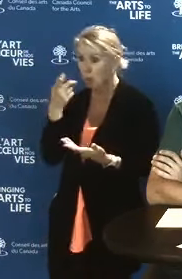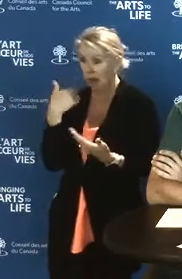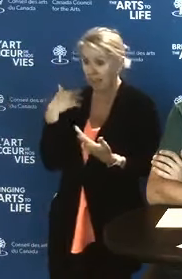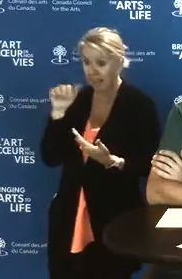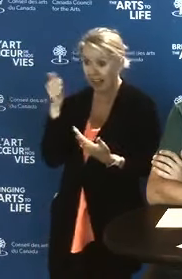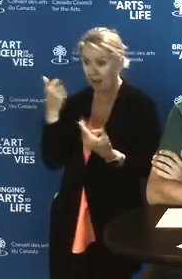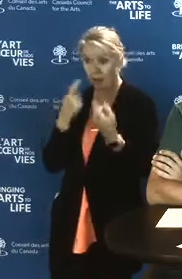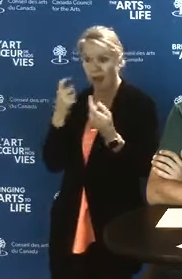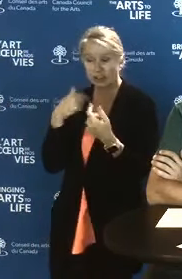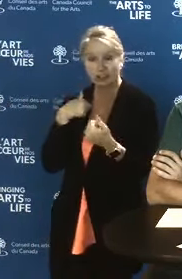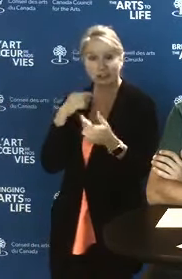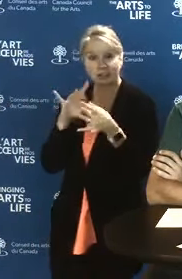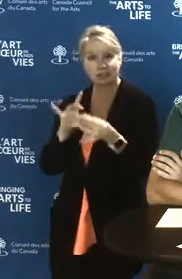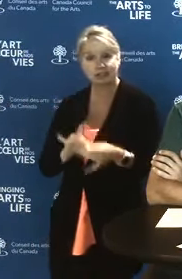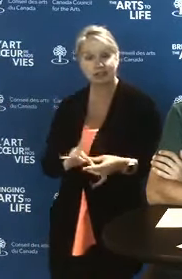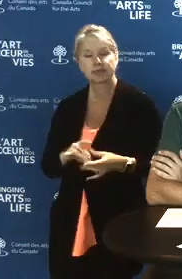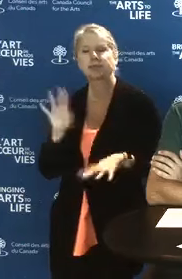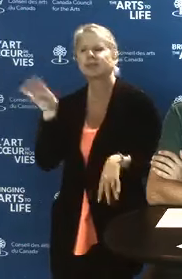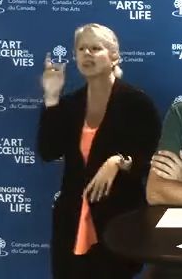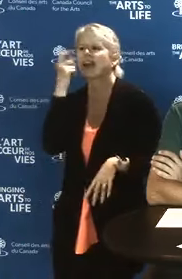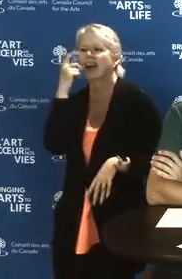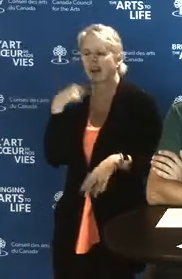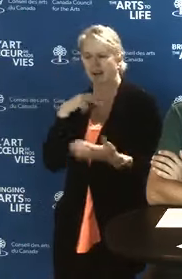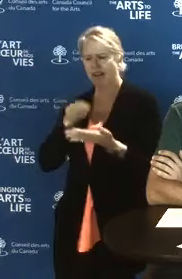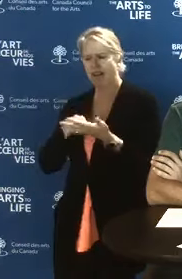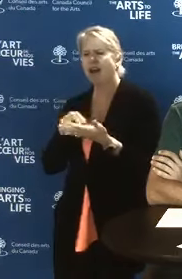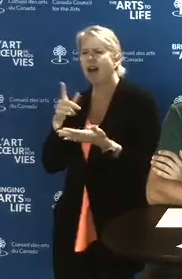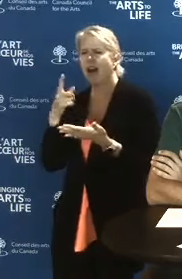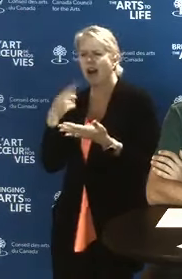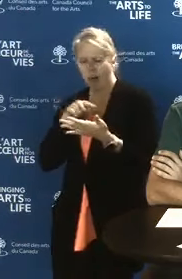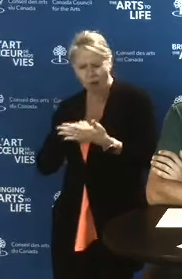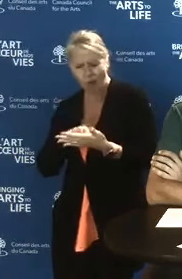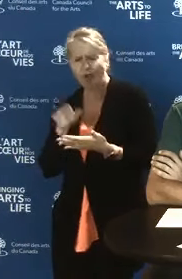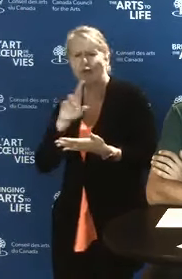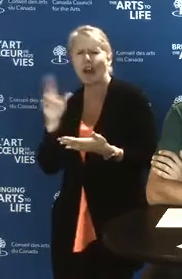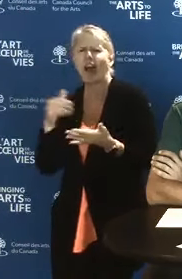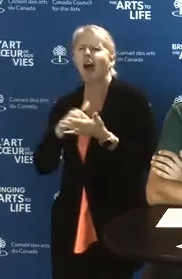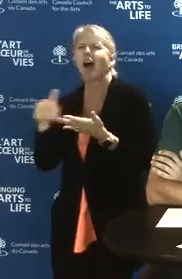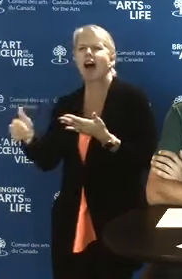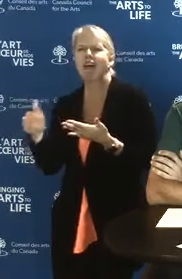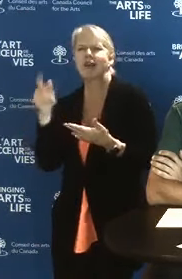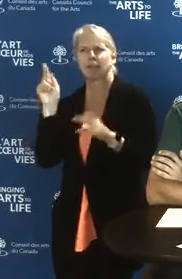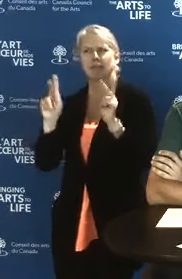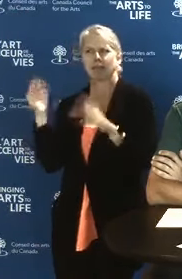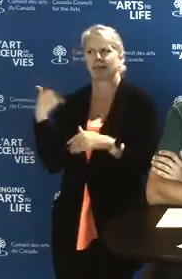Now let's take a look at one of the questions we often have coming in to us: